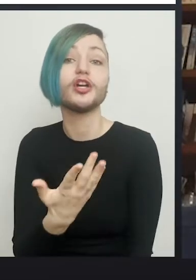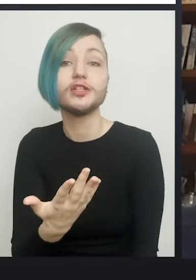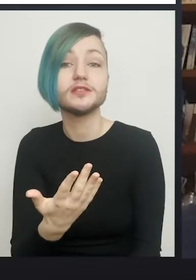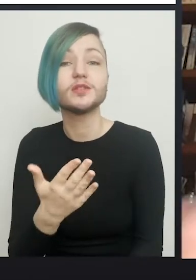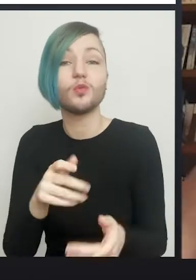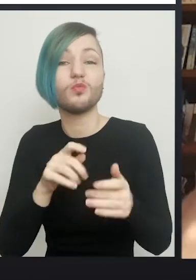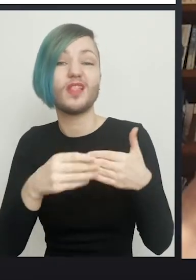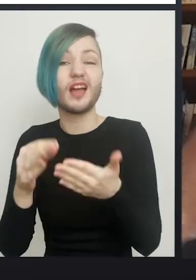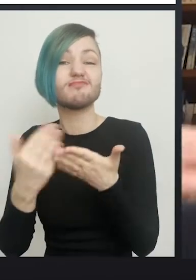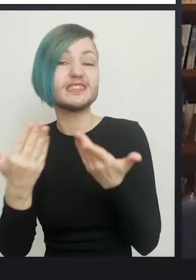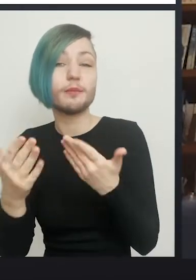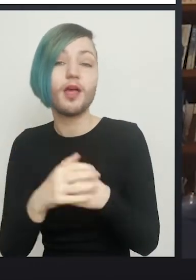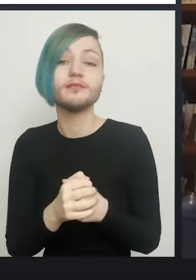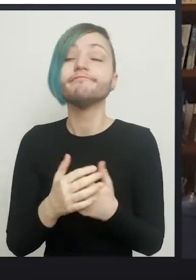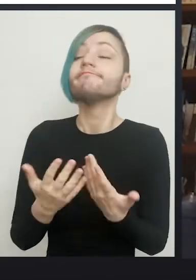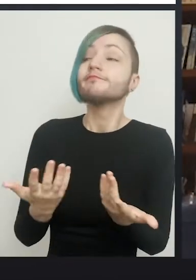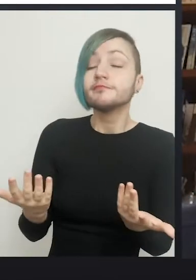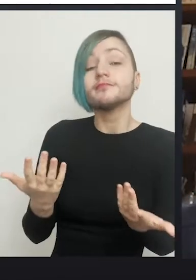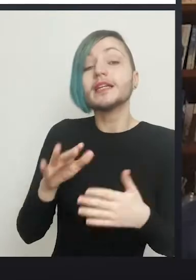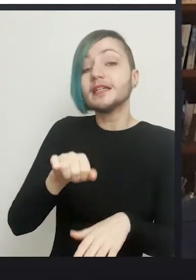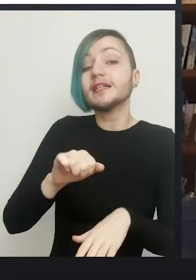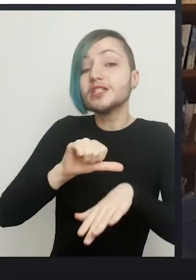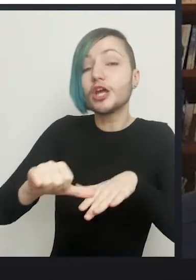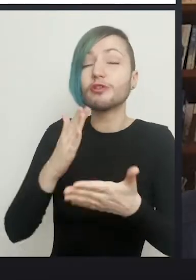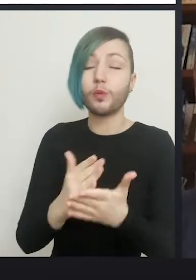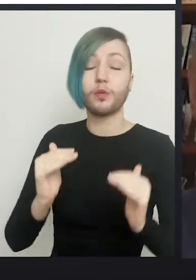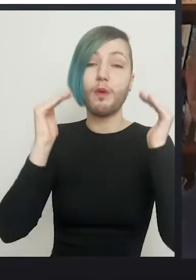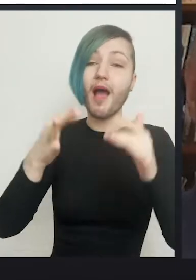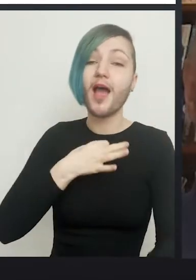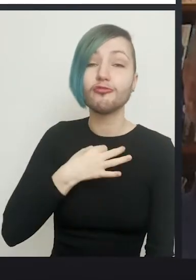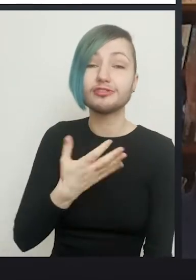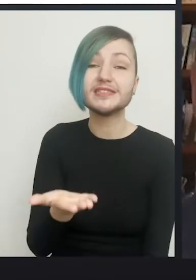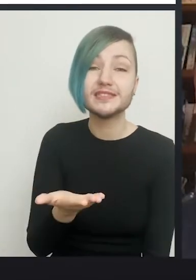Surgery is actually one of the riskiest things you can undergo. The key is to